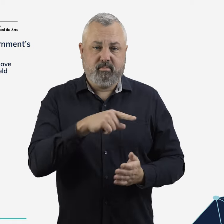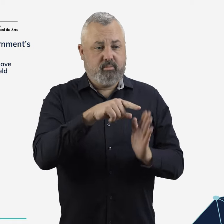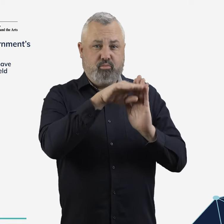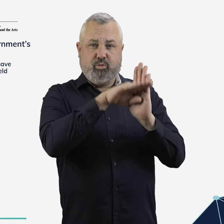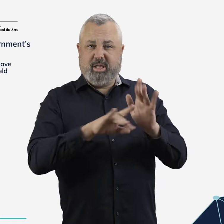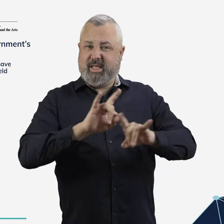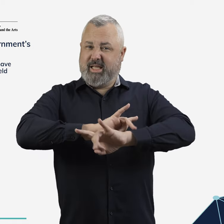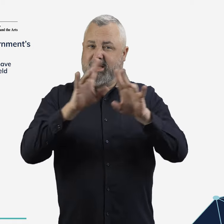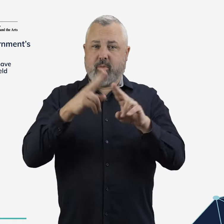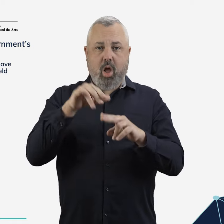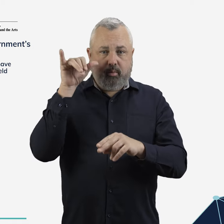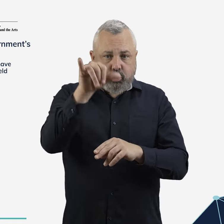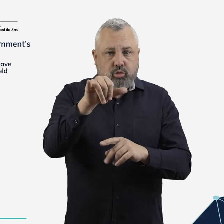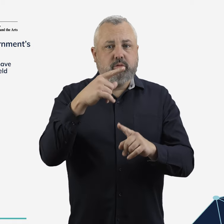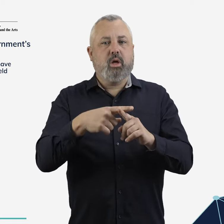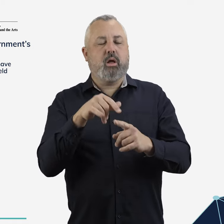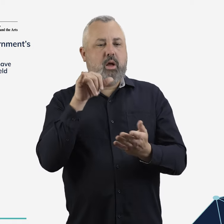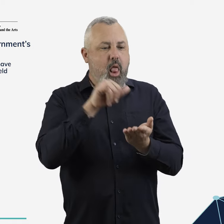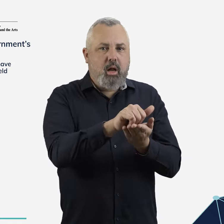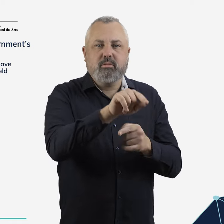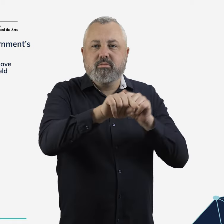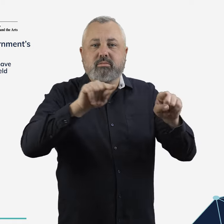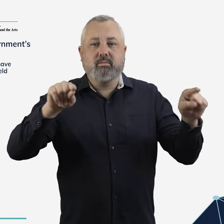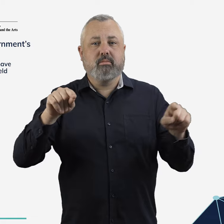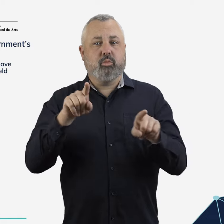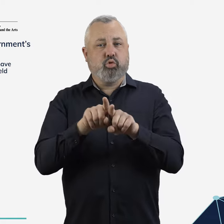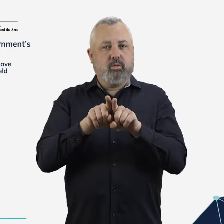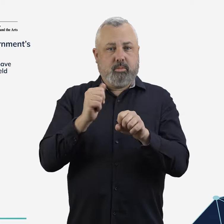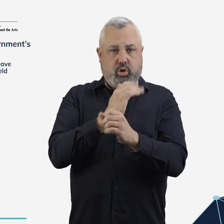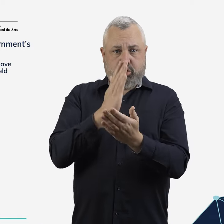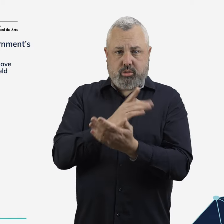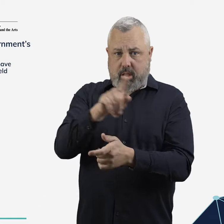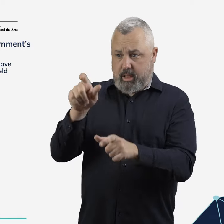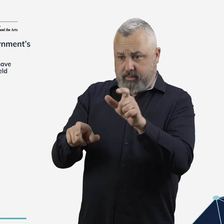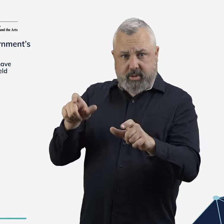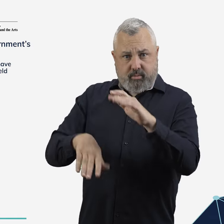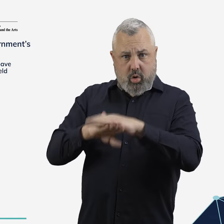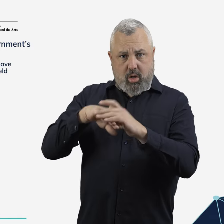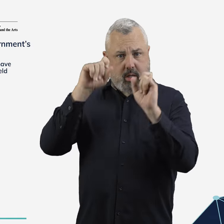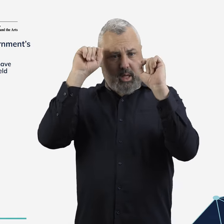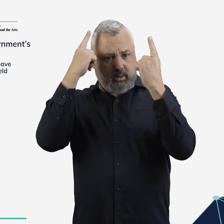considers to be reasonable conduct by airlines and airports, giving customers greater clarity and confidence